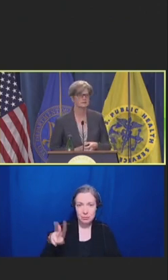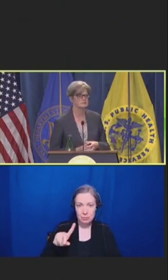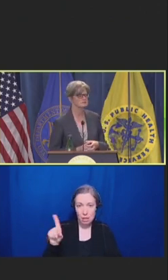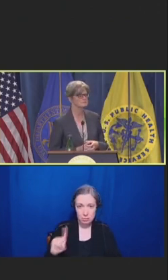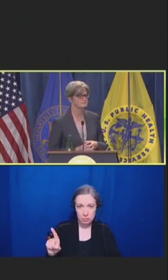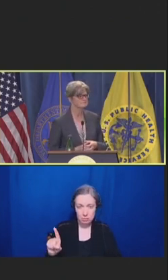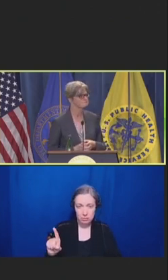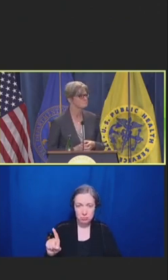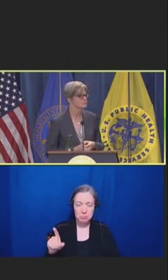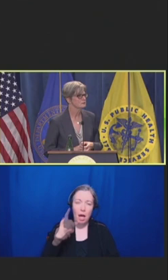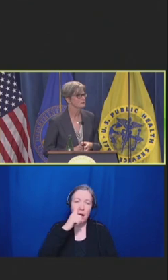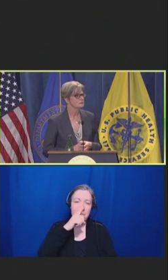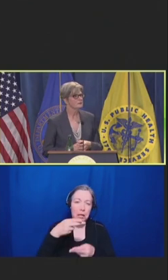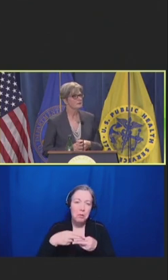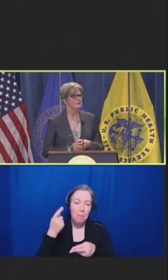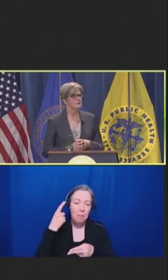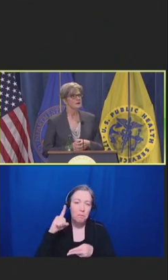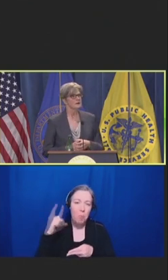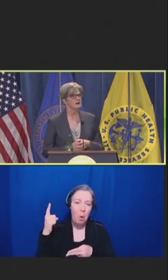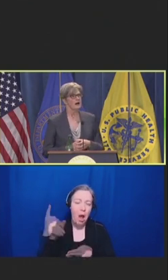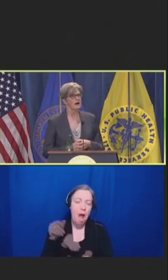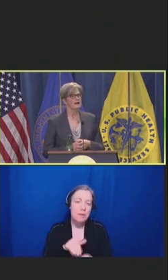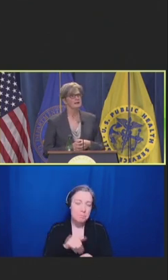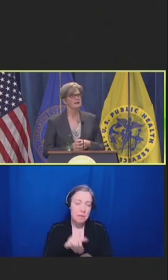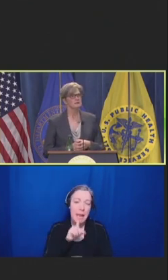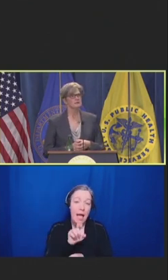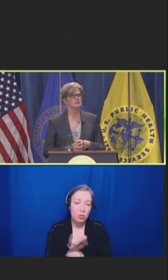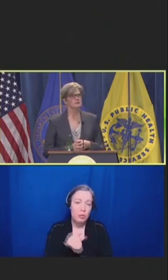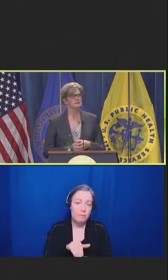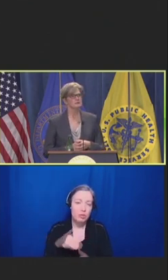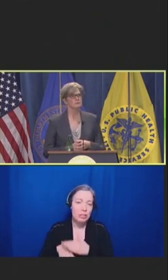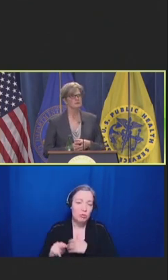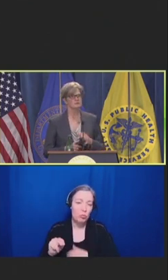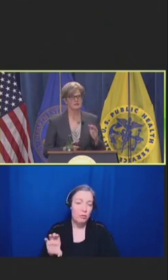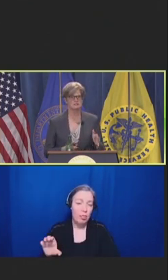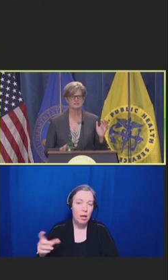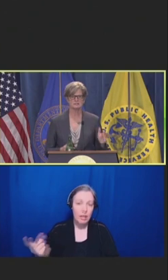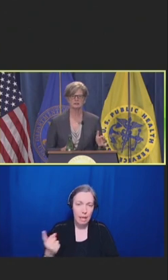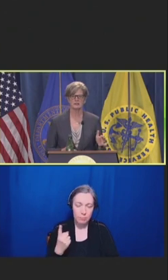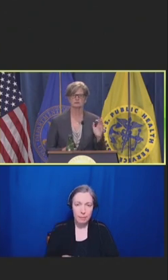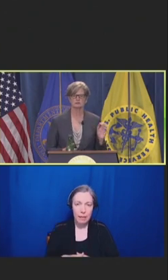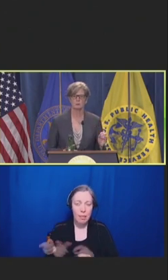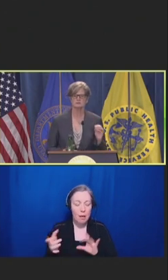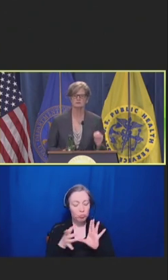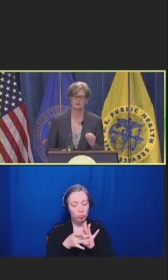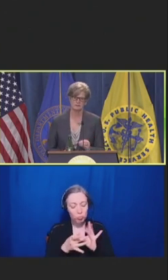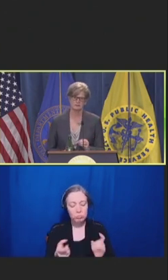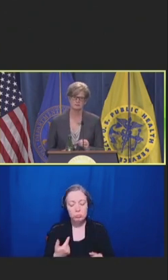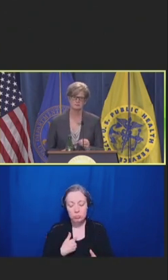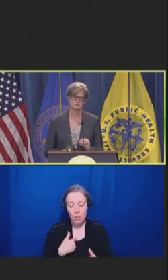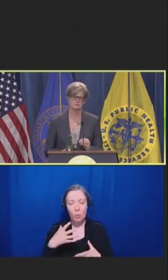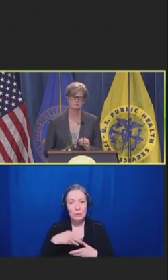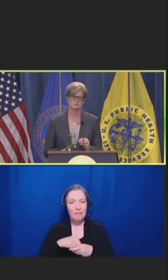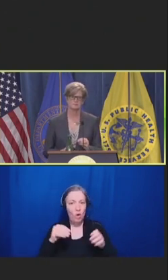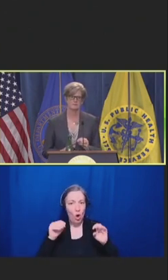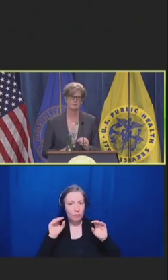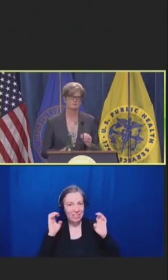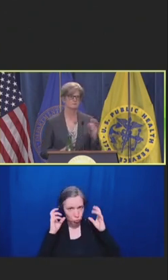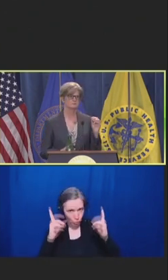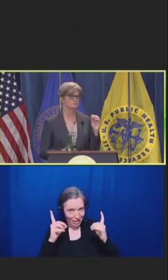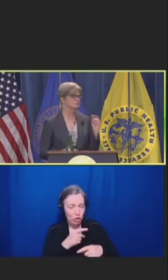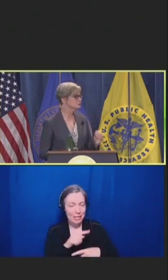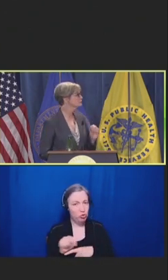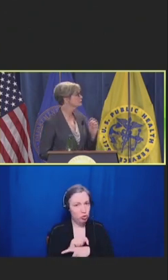Carolina, said to me, "I was in education and training for 25 years to learn what the